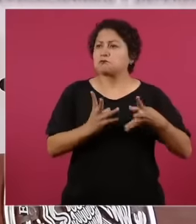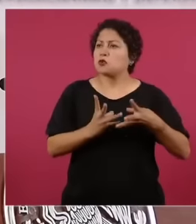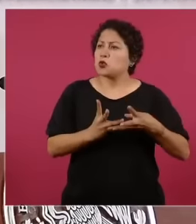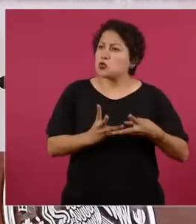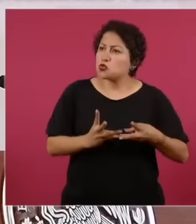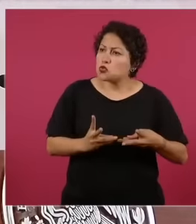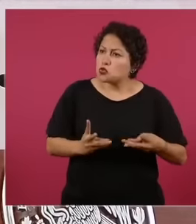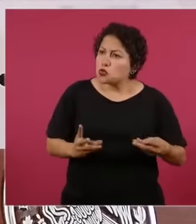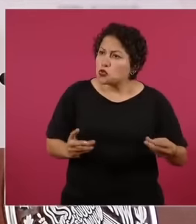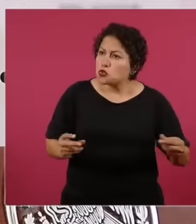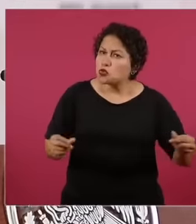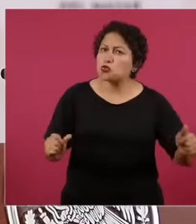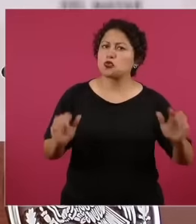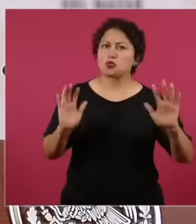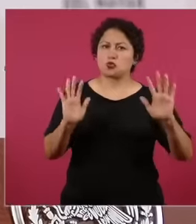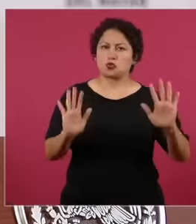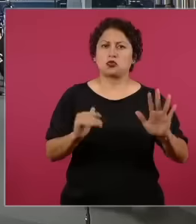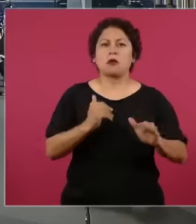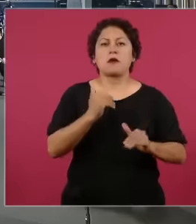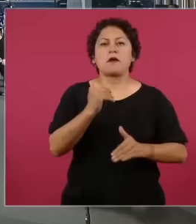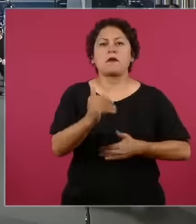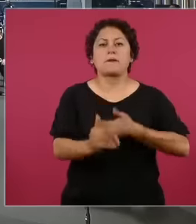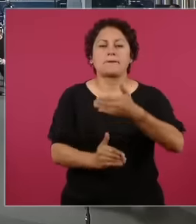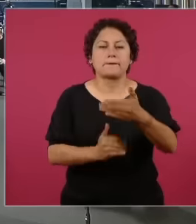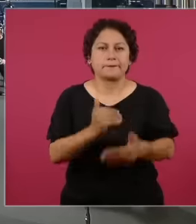this